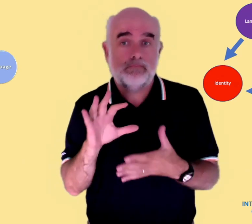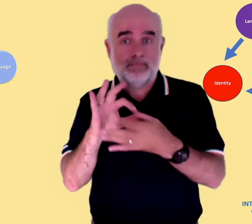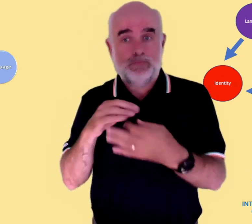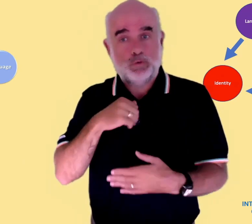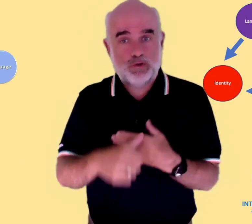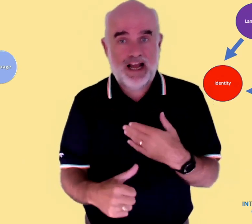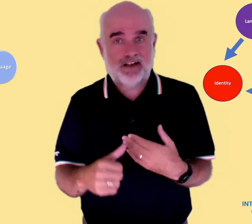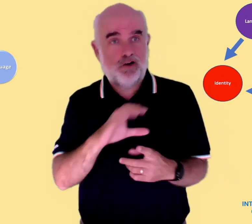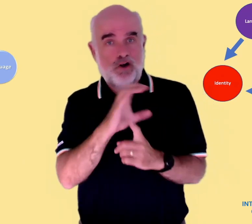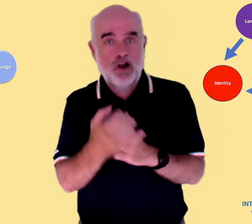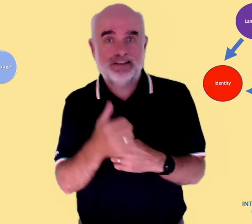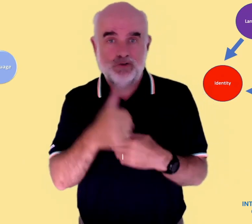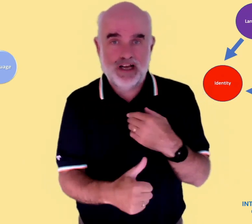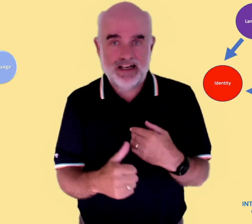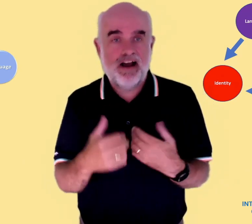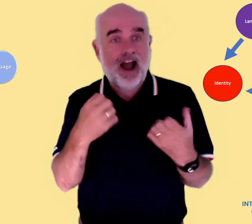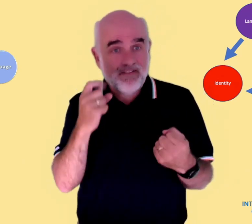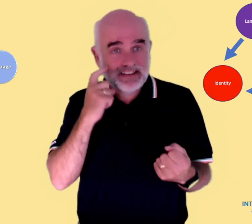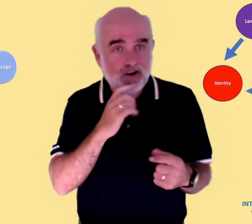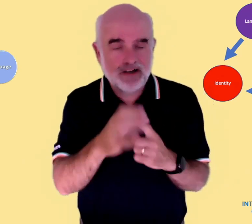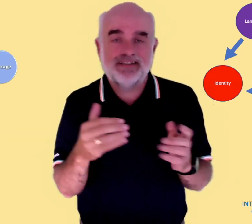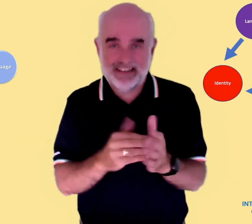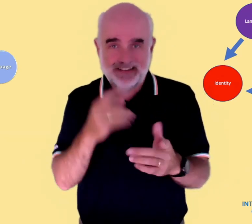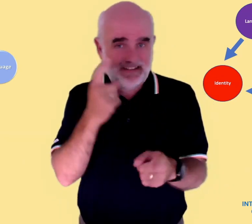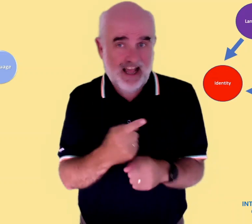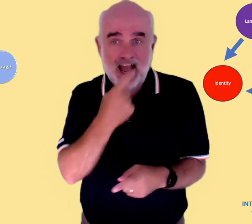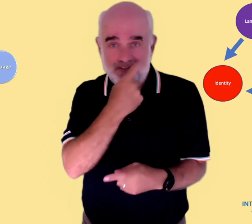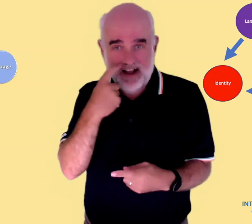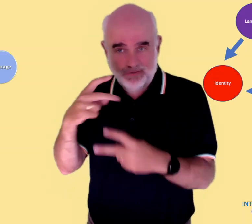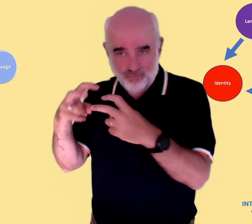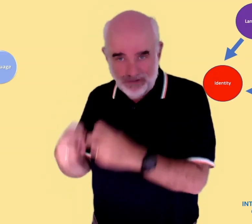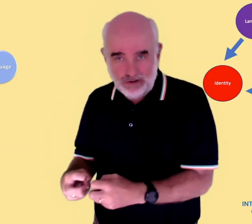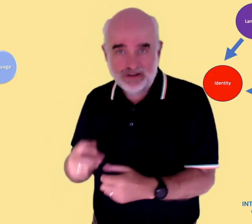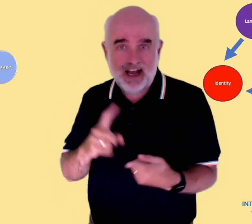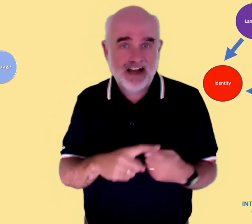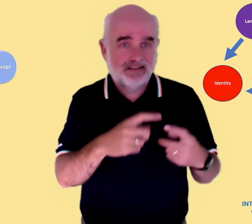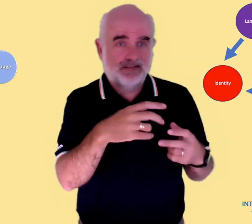So to bring this into today's theme of Deaf Culture: yes, Deaf culture exists, as is proved by